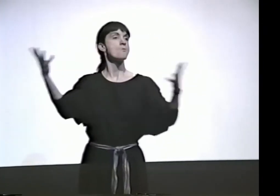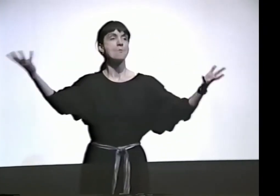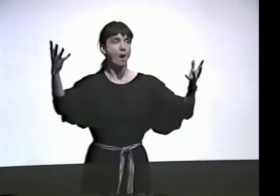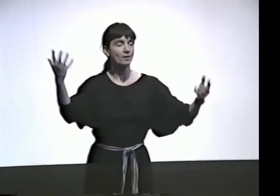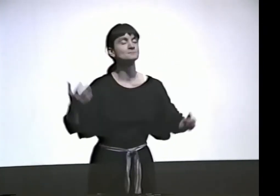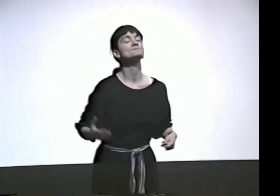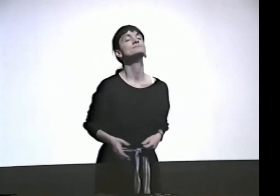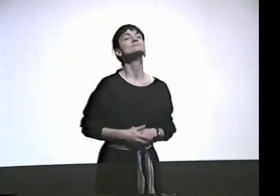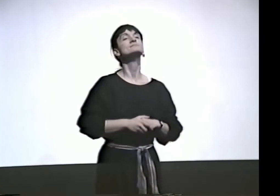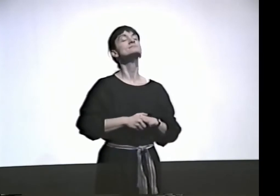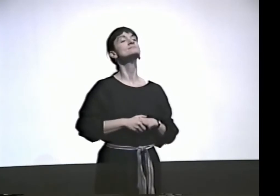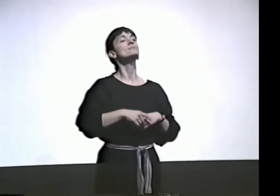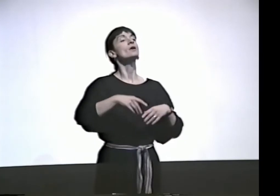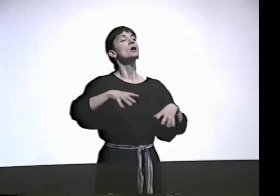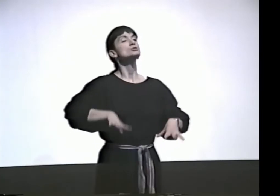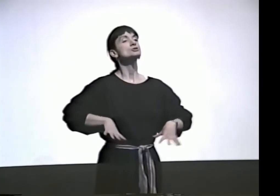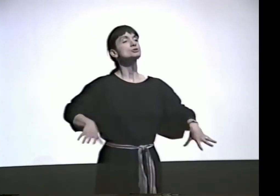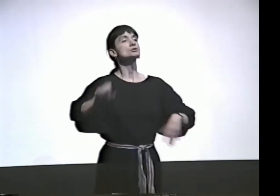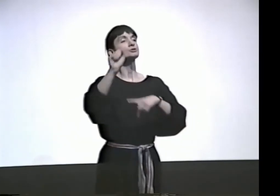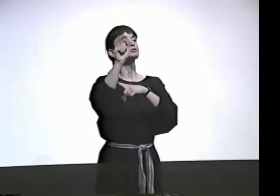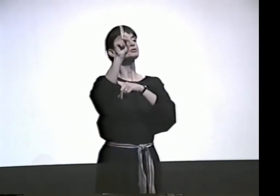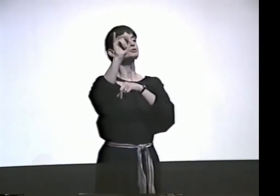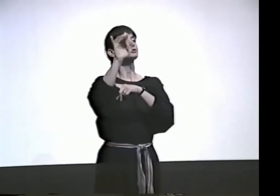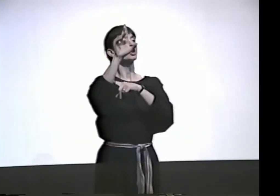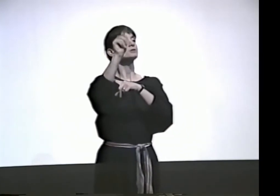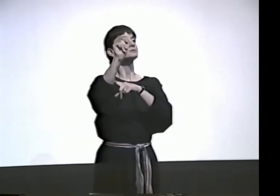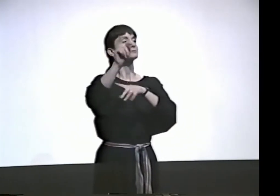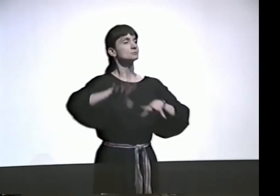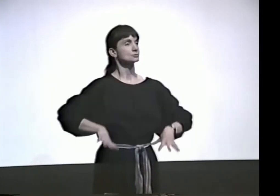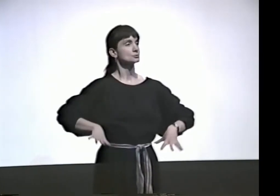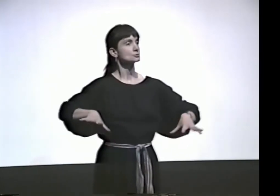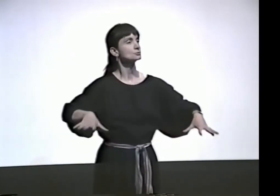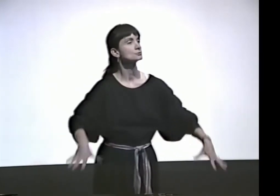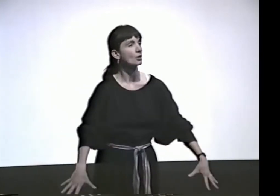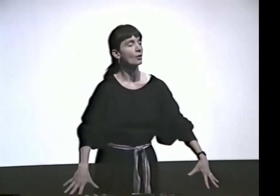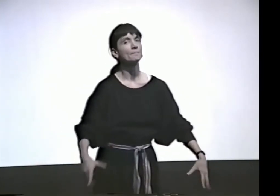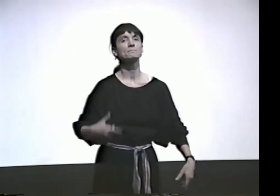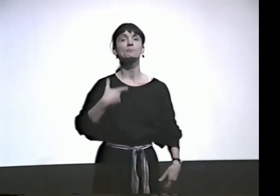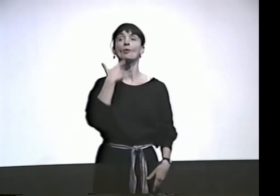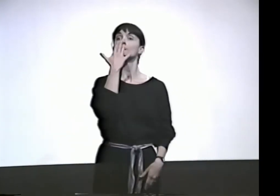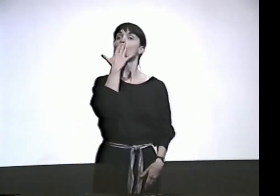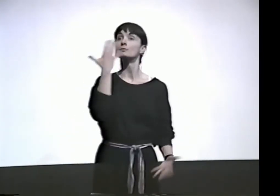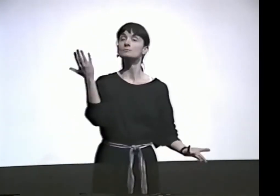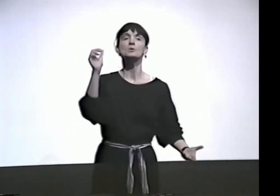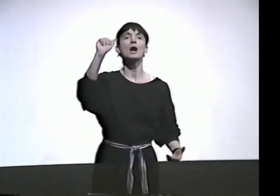OK, ONE TIME I MAIL-ORDERED SOMETHING, A SKIRT.